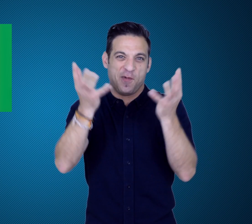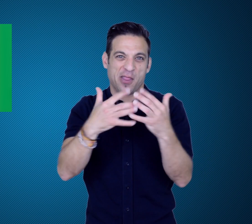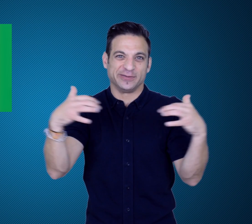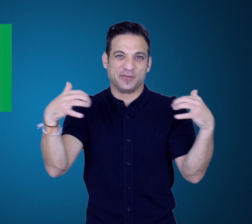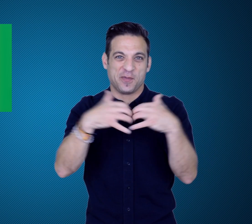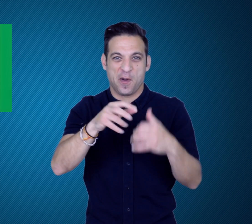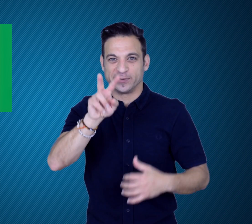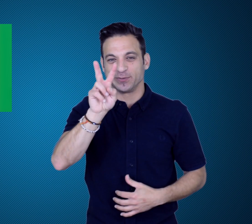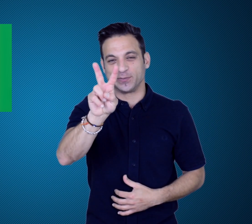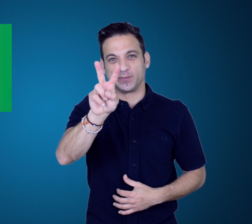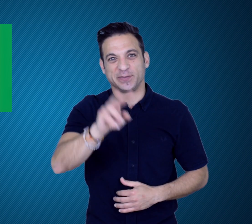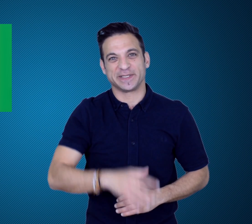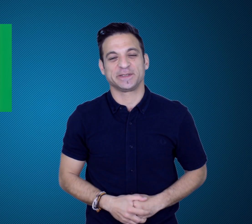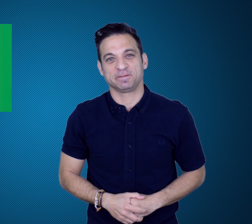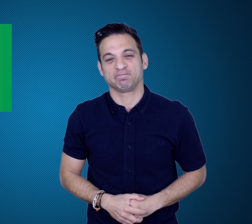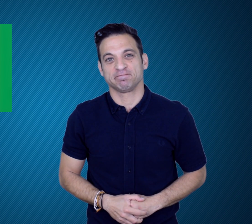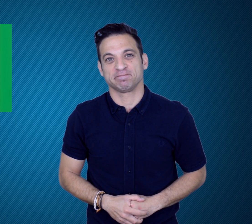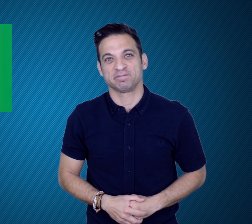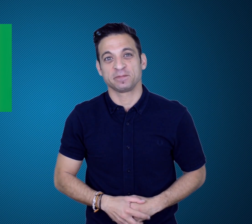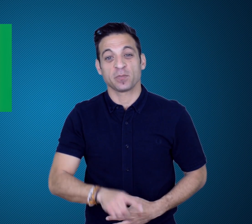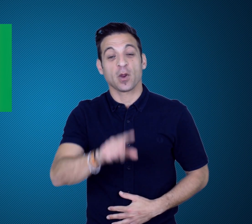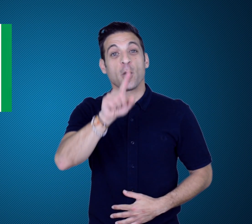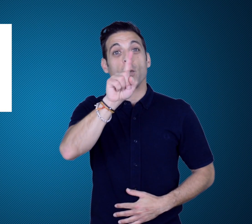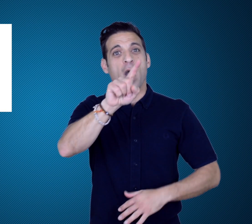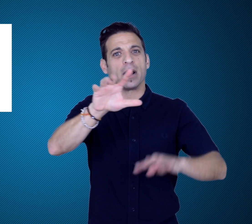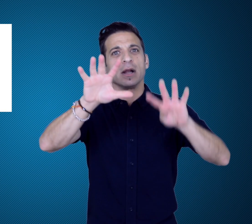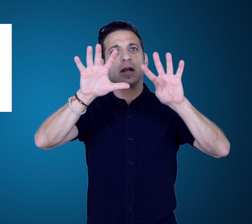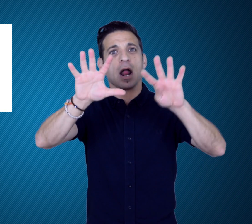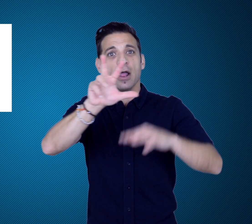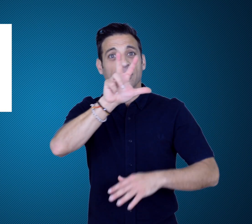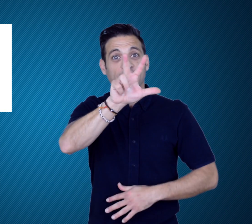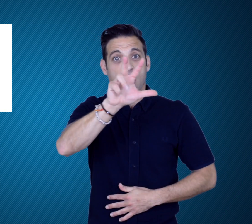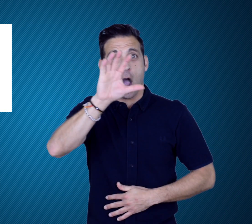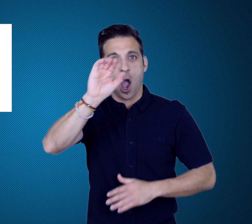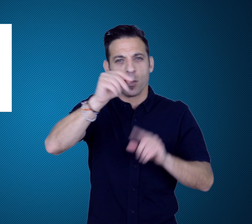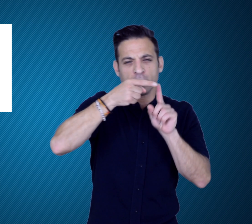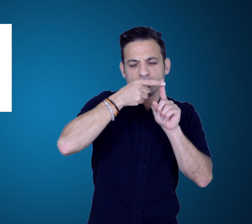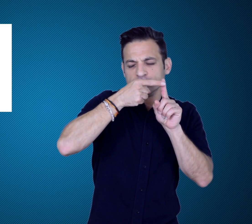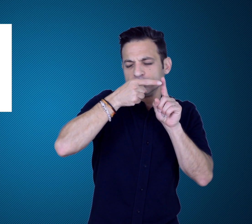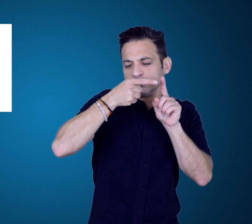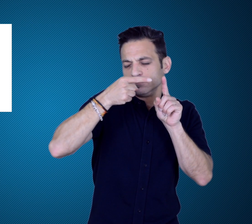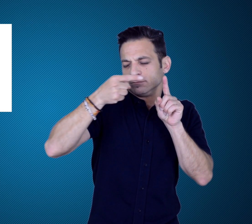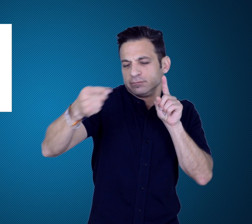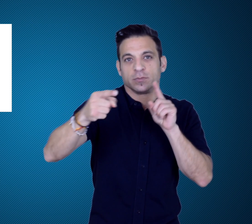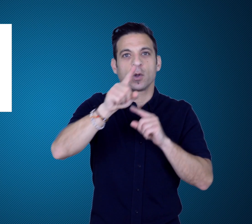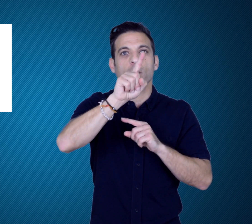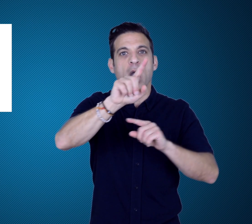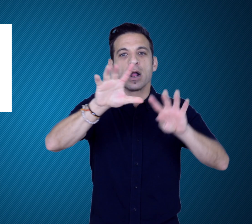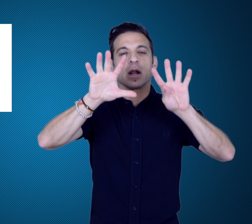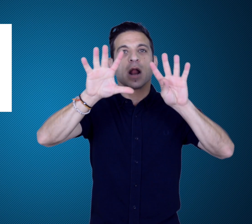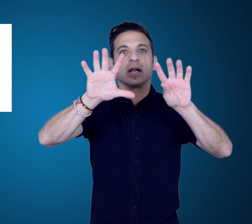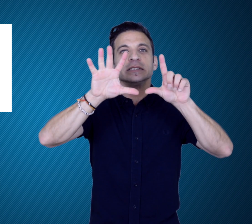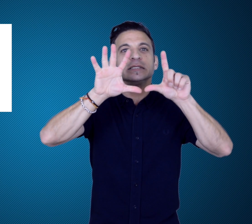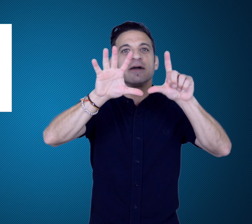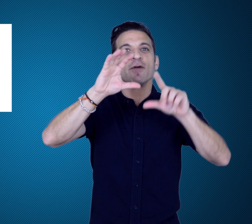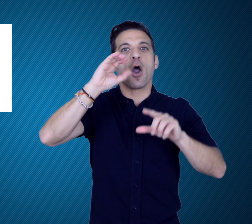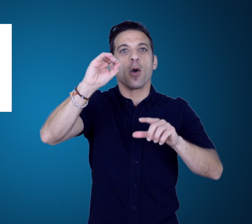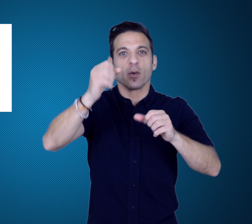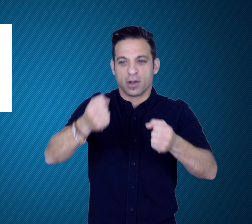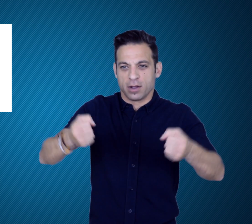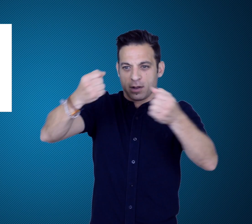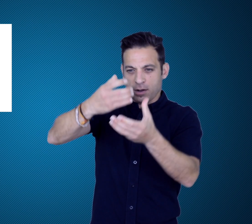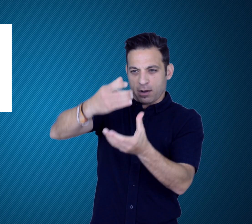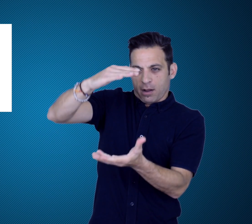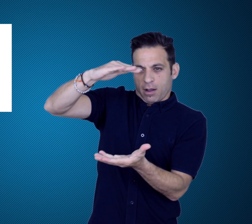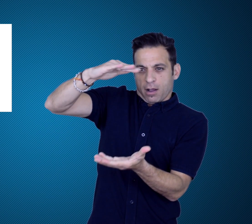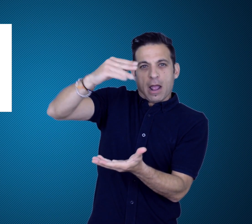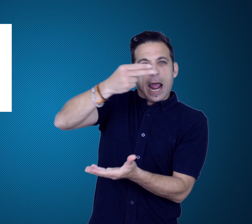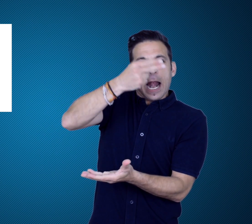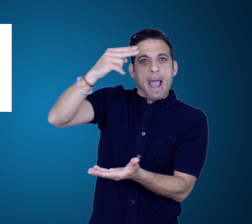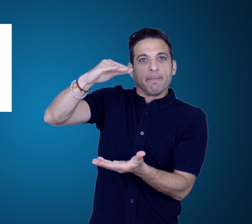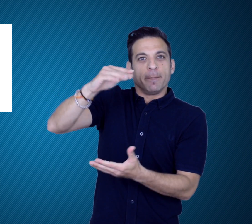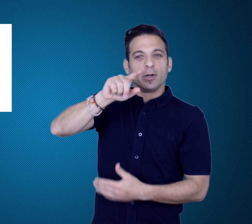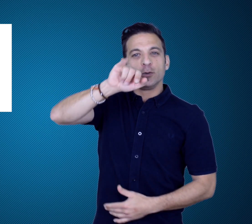due to World War II. From 1930 to 1970, a trophy -